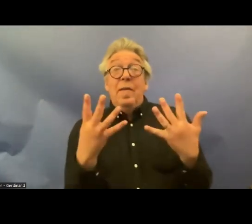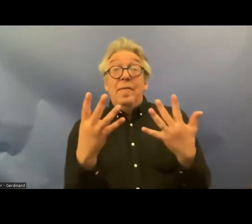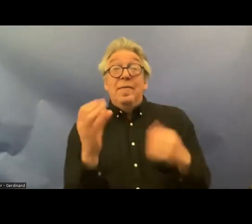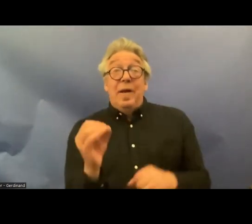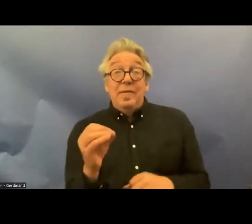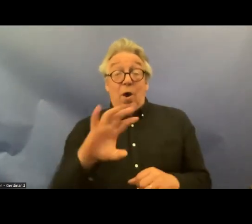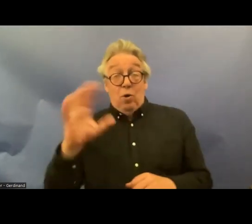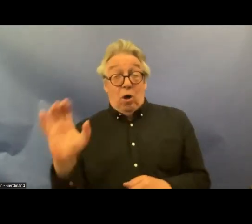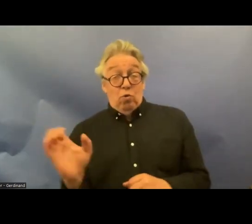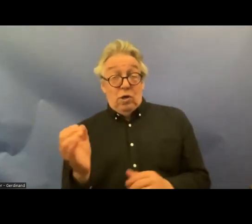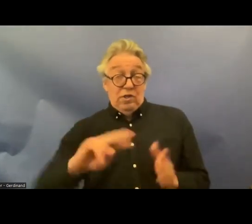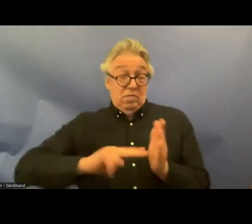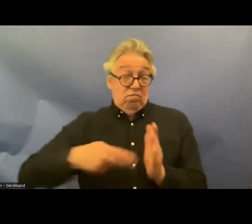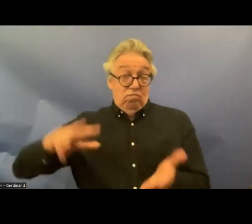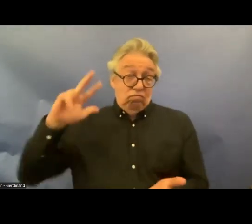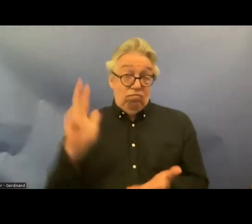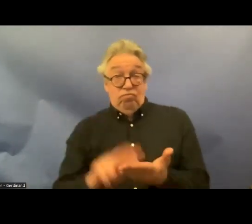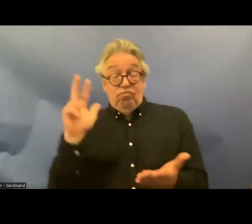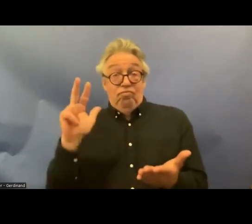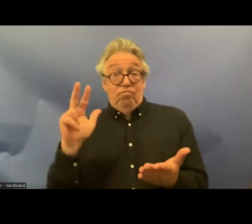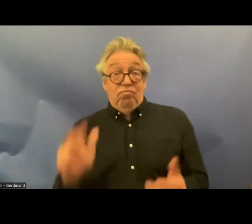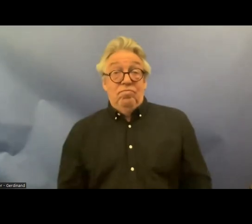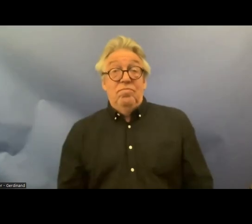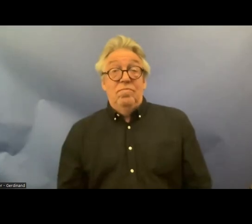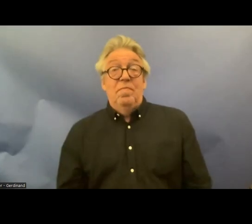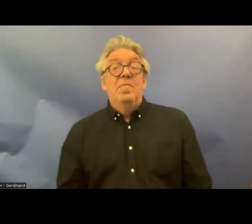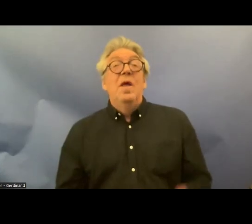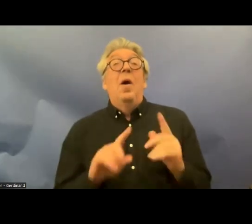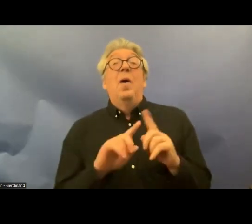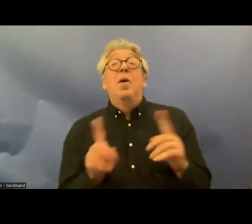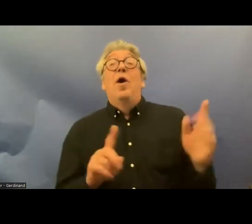ratifications around the world but implementation is proving